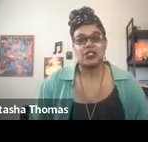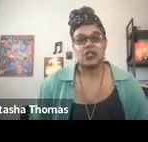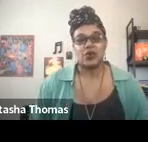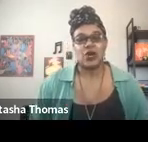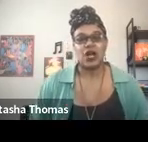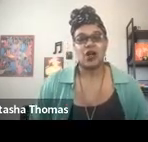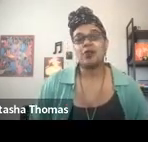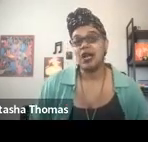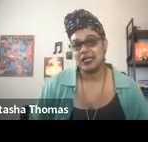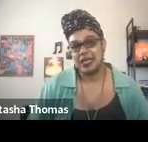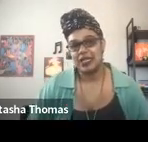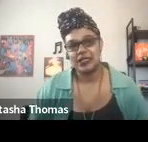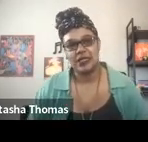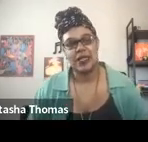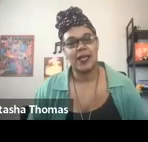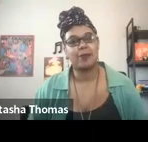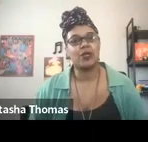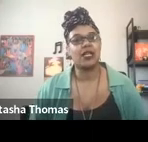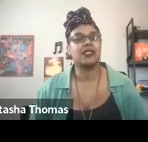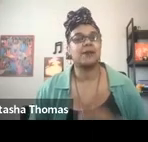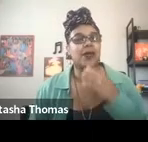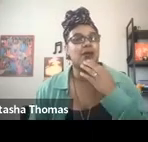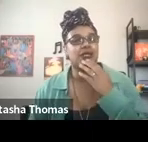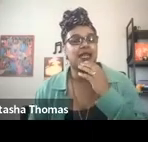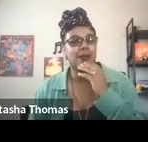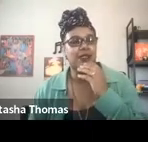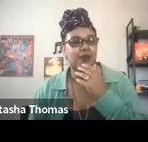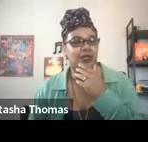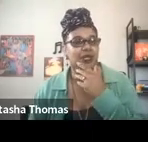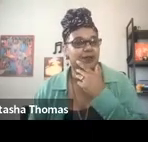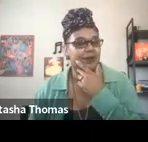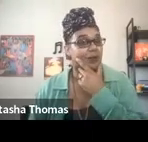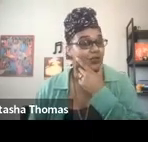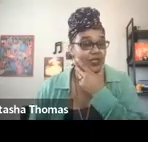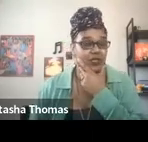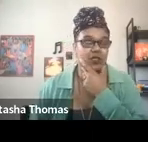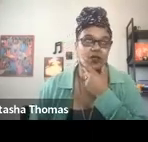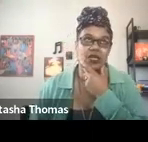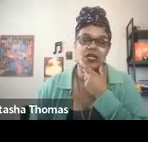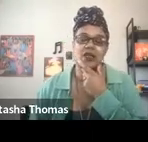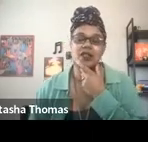So our process, I'm realizing I want to name some of the imagery that's on the screen here.